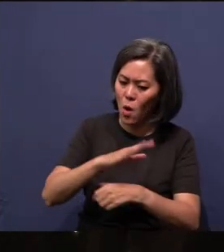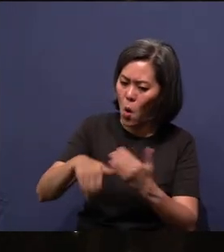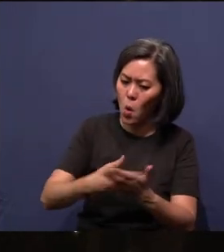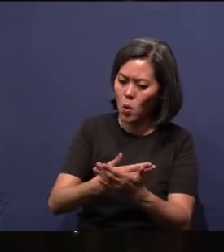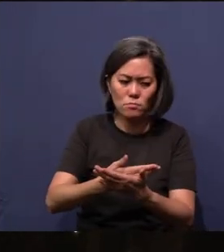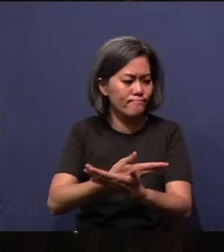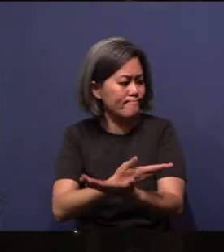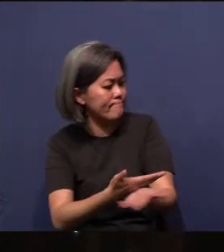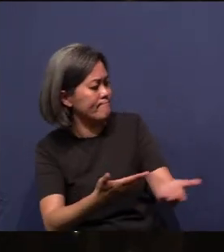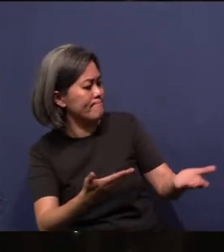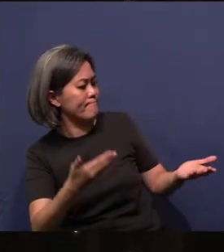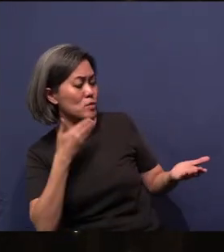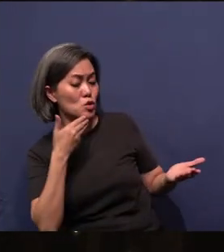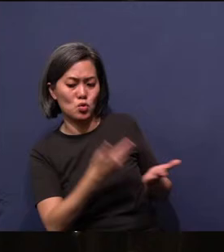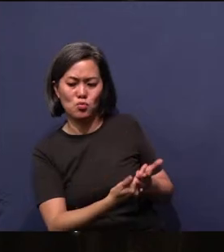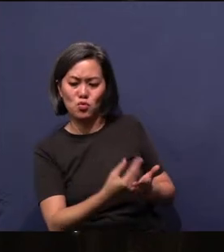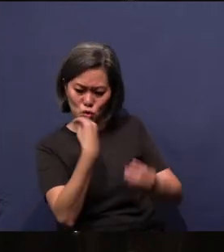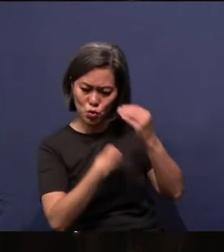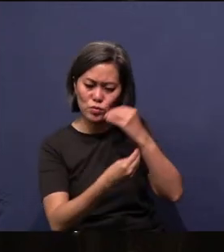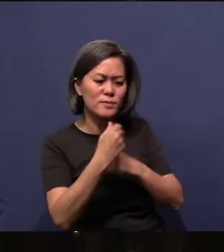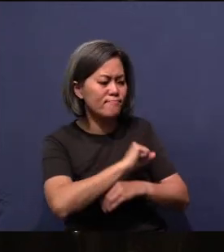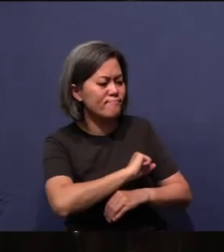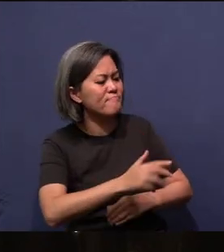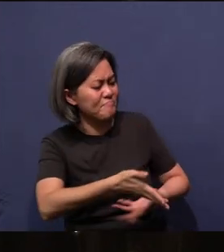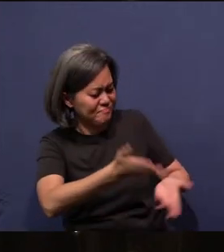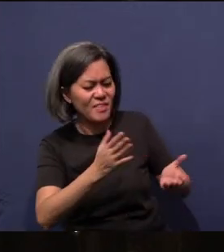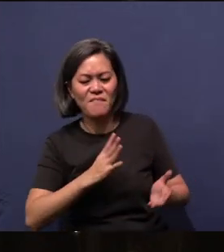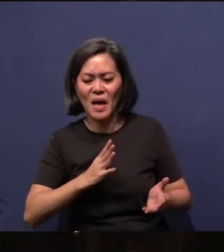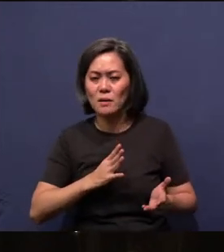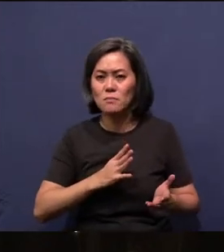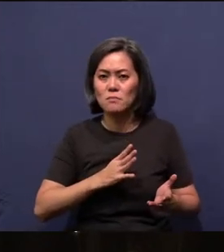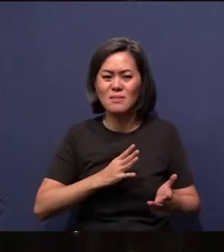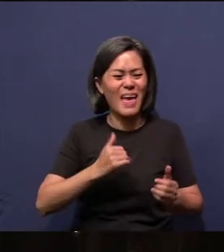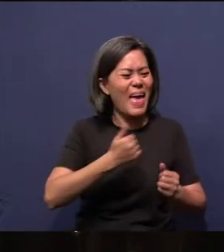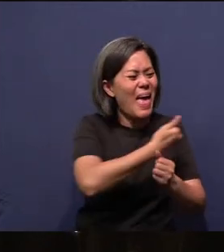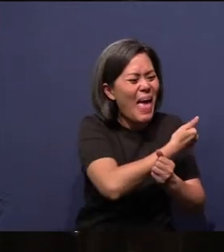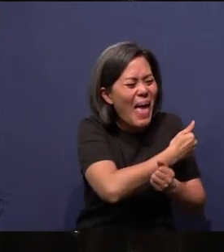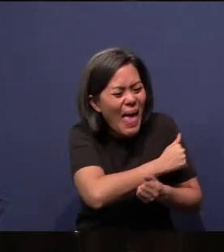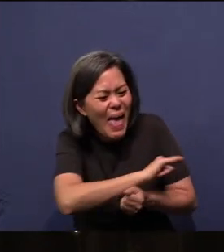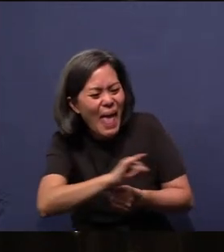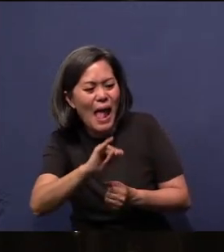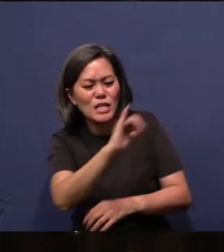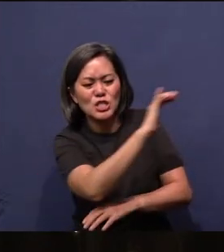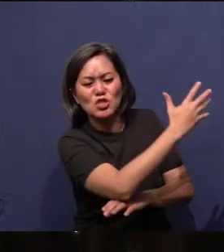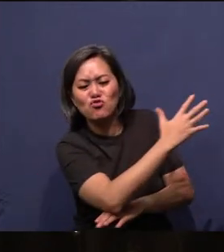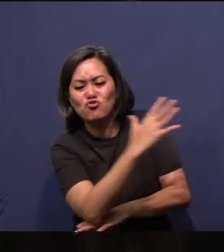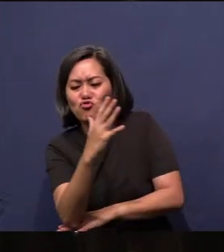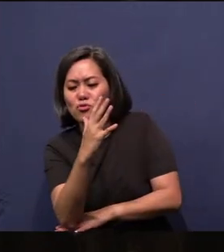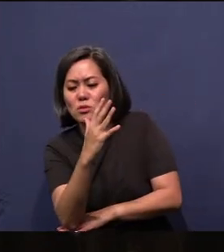anything. I just want you to learn to obey Me. You can eat of any tree in the garden except for one.